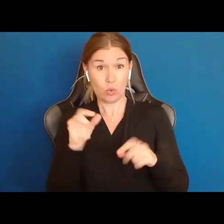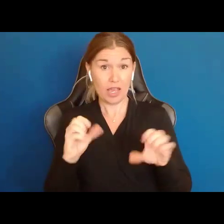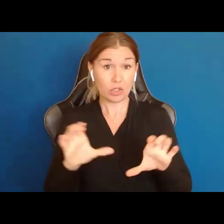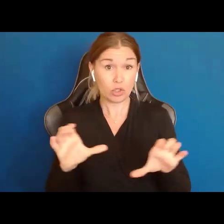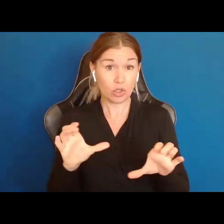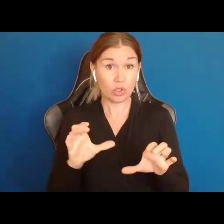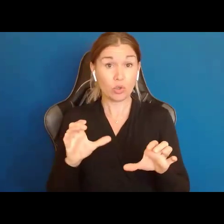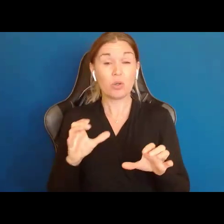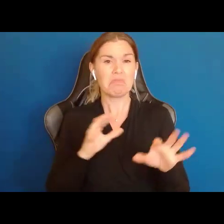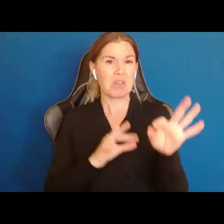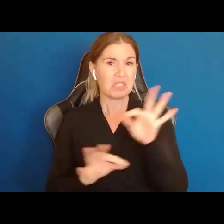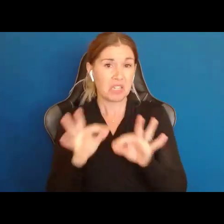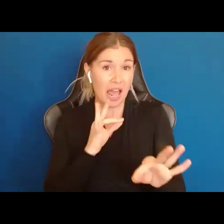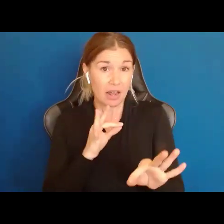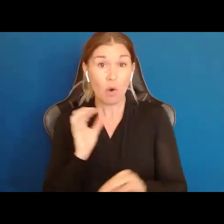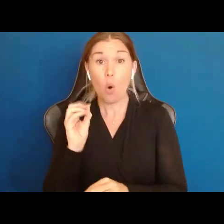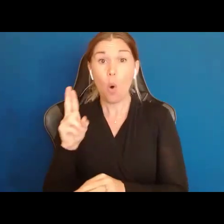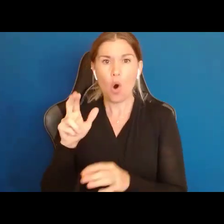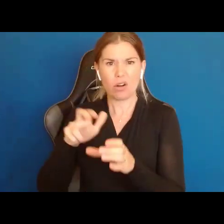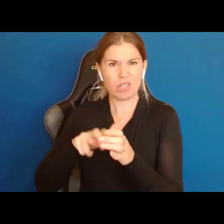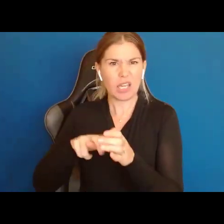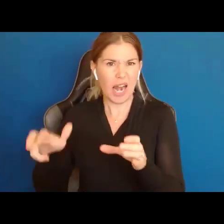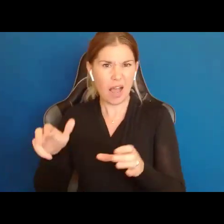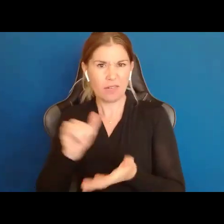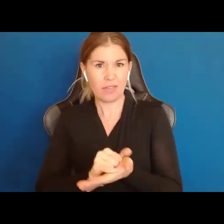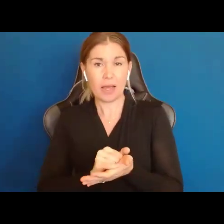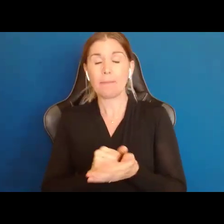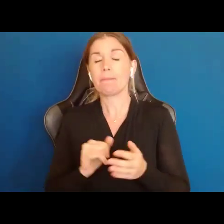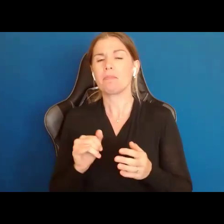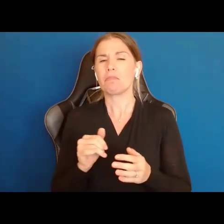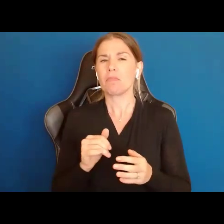And that's true, and we will talk about that. But there are two things I think are important